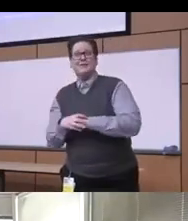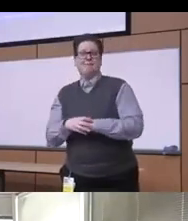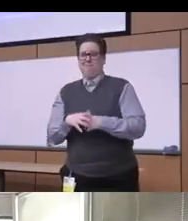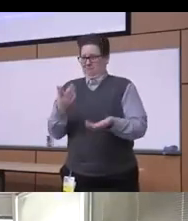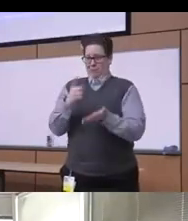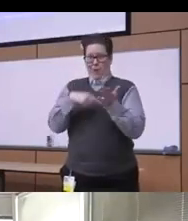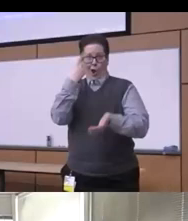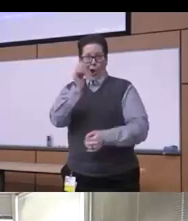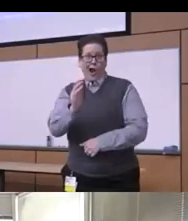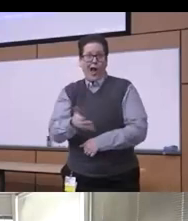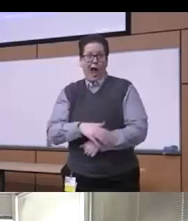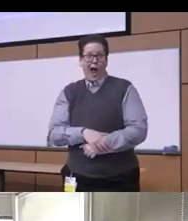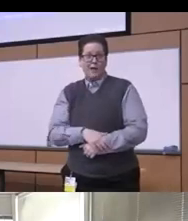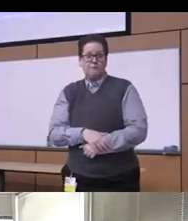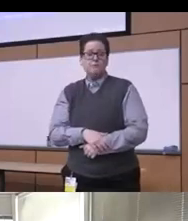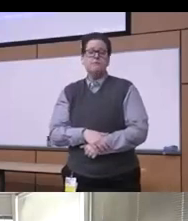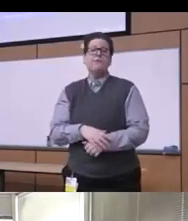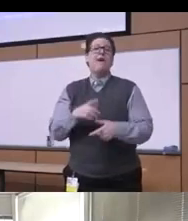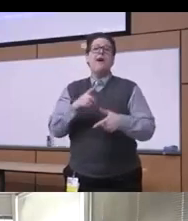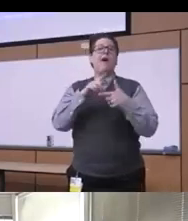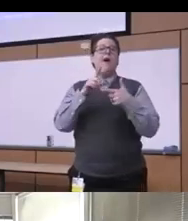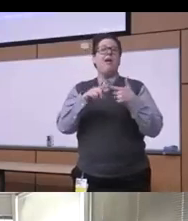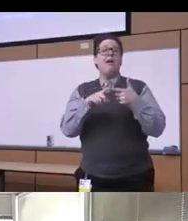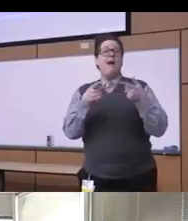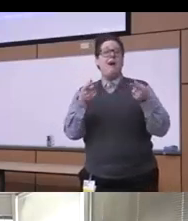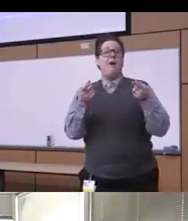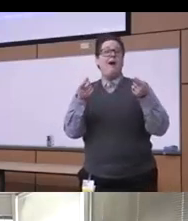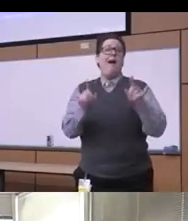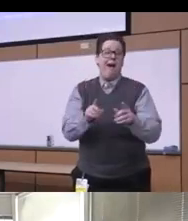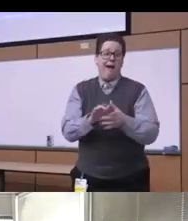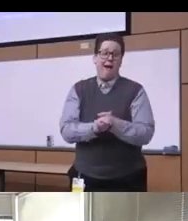and definitely what ends up leading up to which when we talk about social determinants